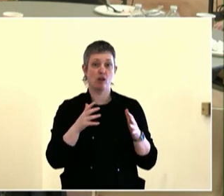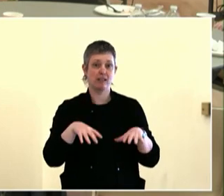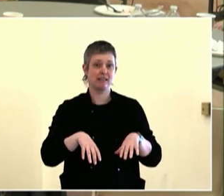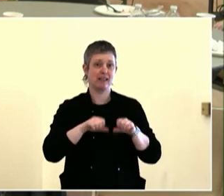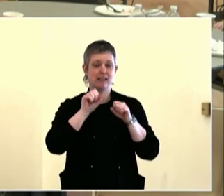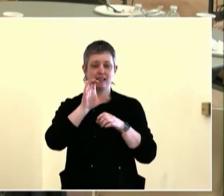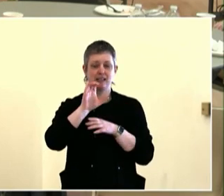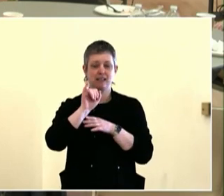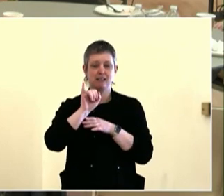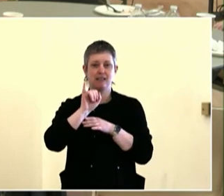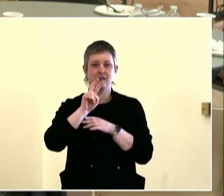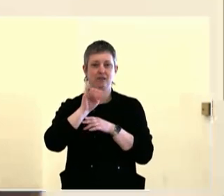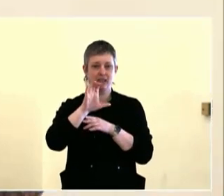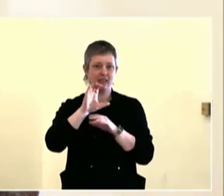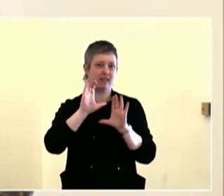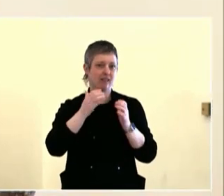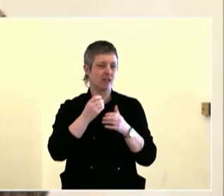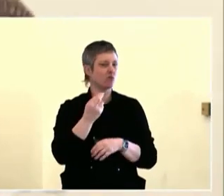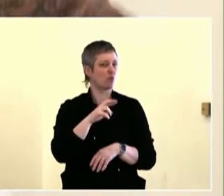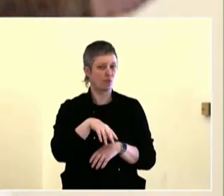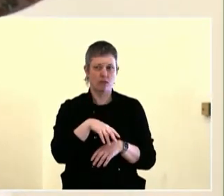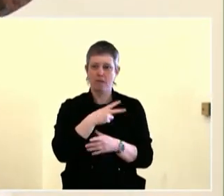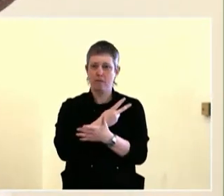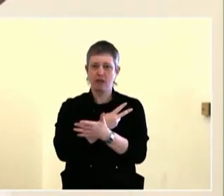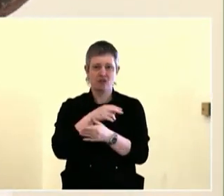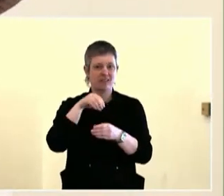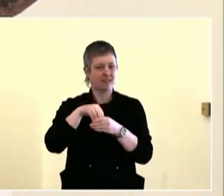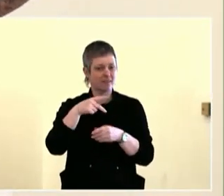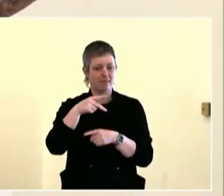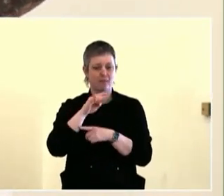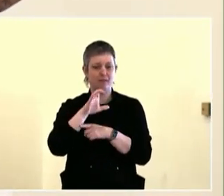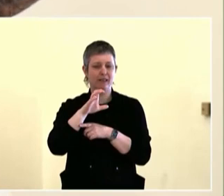Paul said at our table, we all are young at one time. And most of us get old.